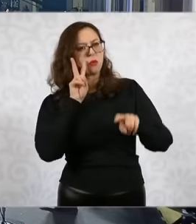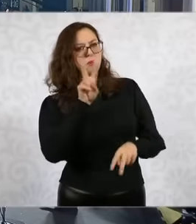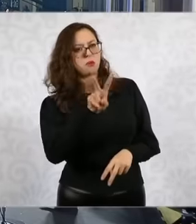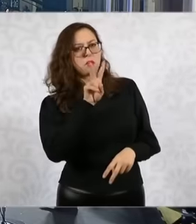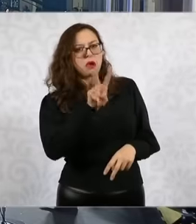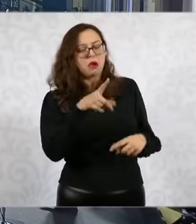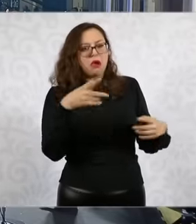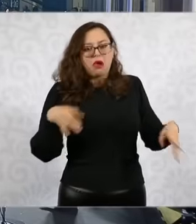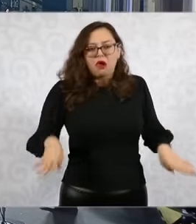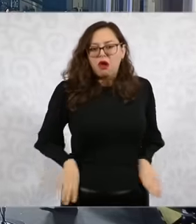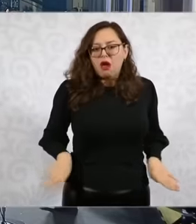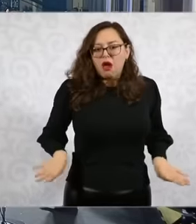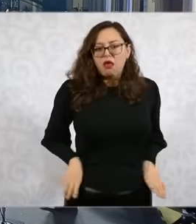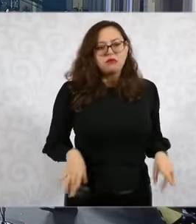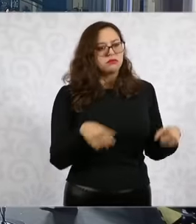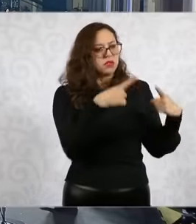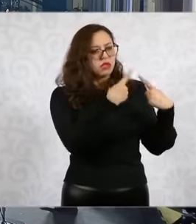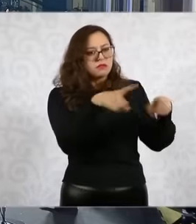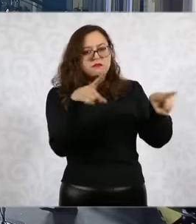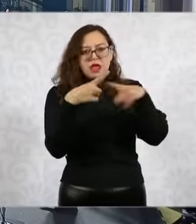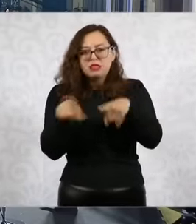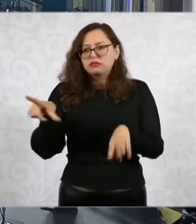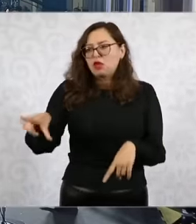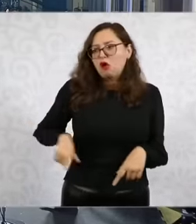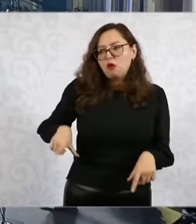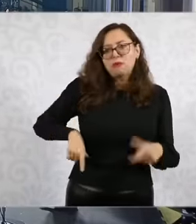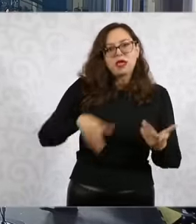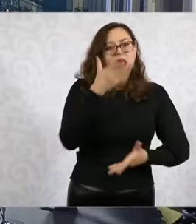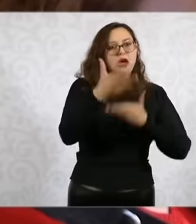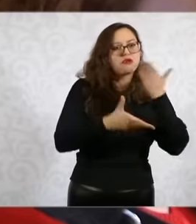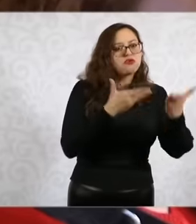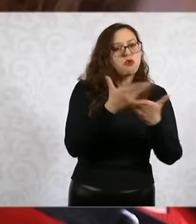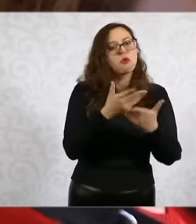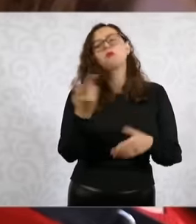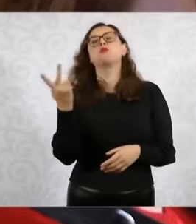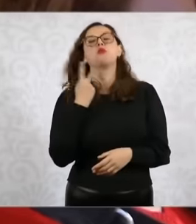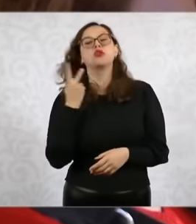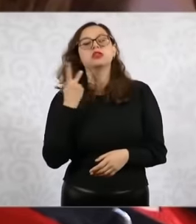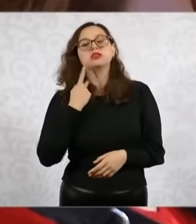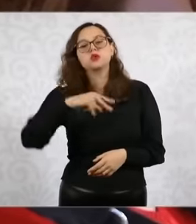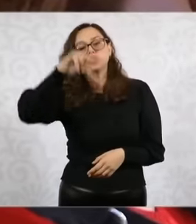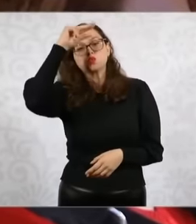diverse as public officials, politicians and academics. What is the strategy to give